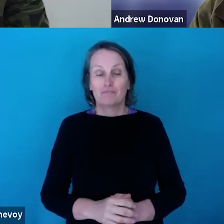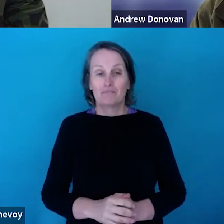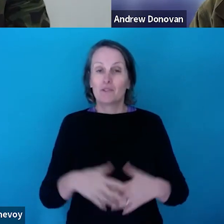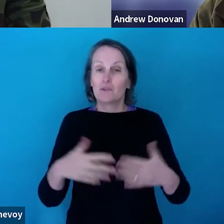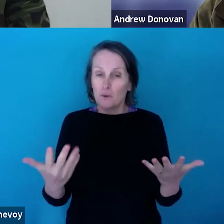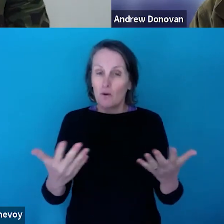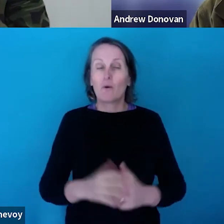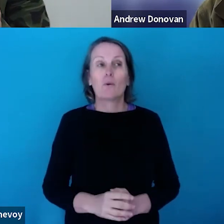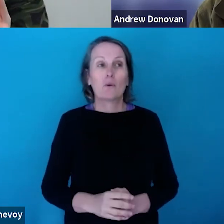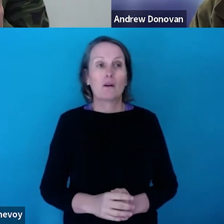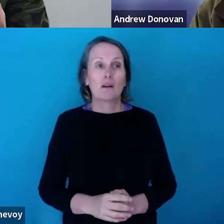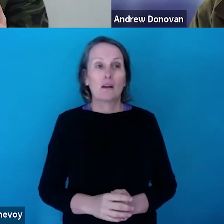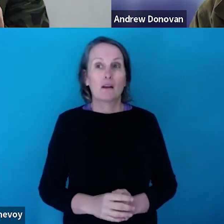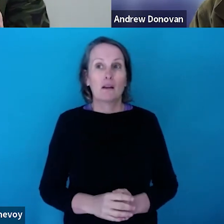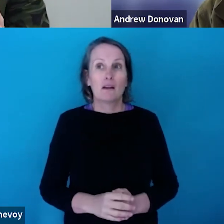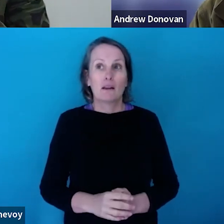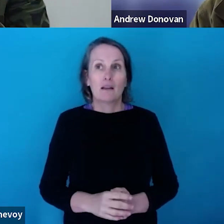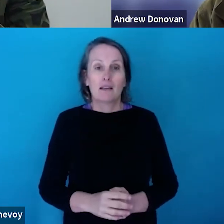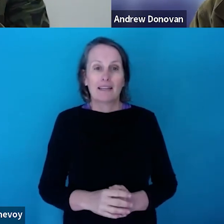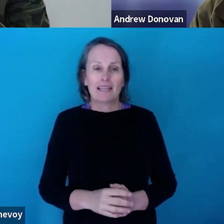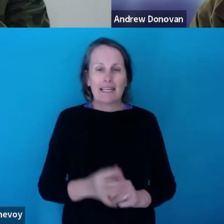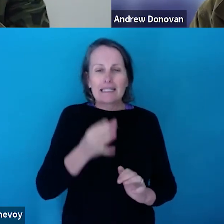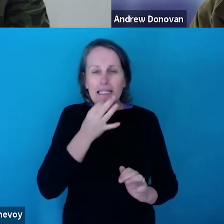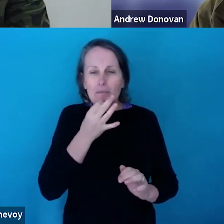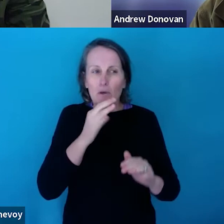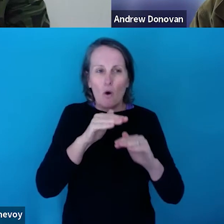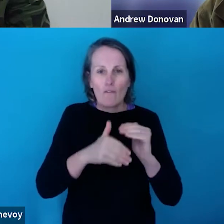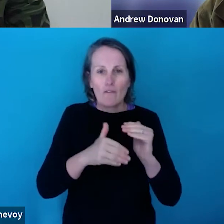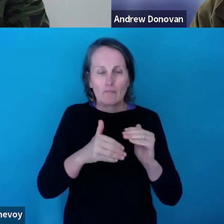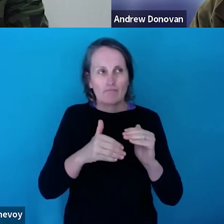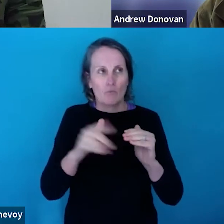So, I think it's just - it's just a little bit about the perspective on that.